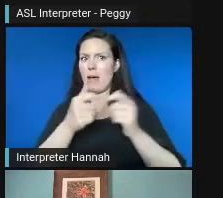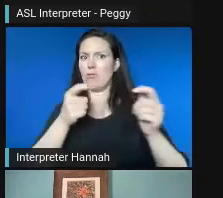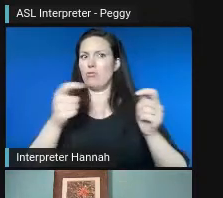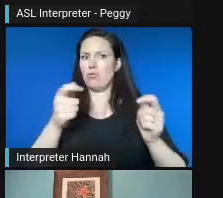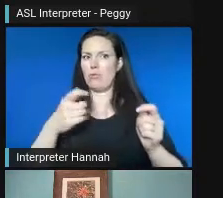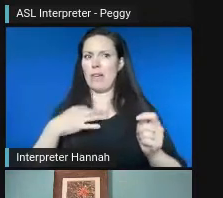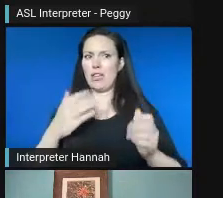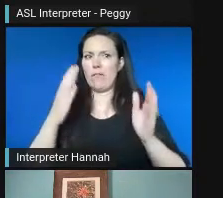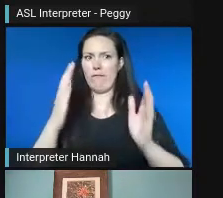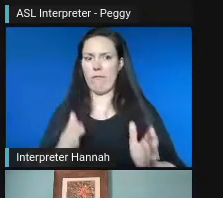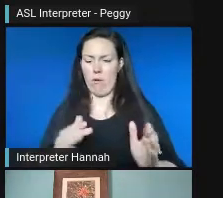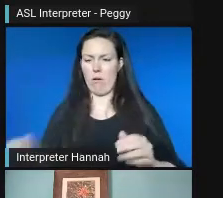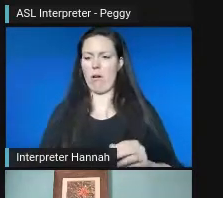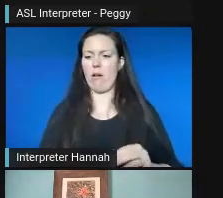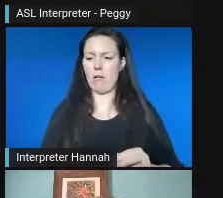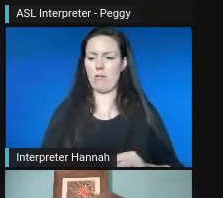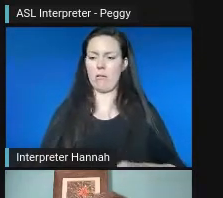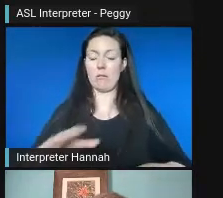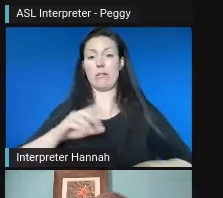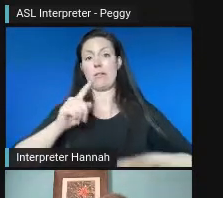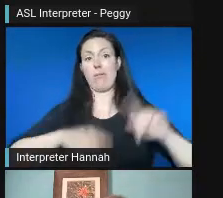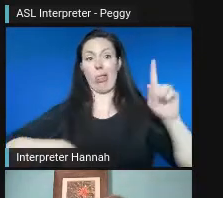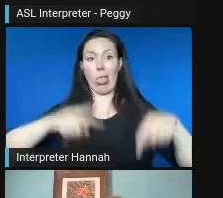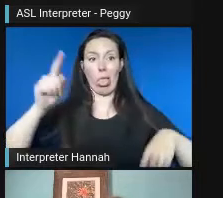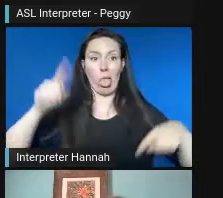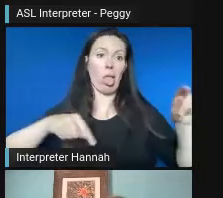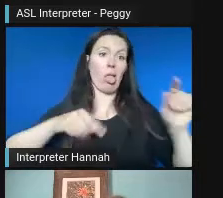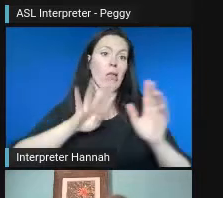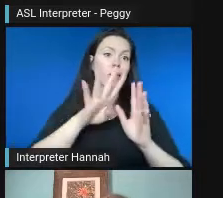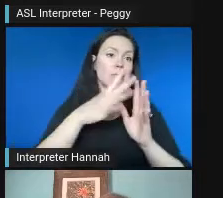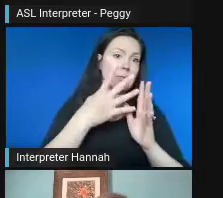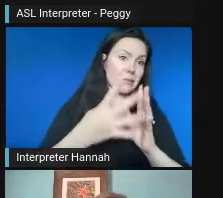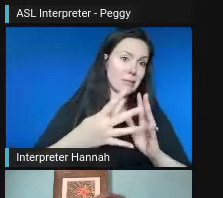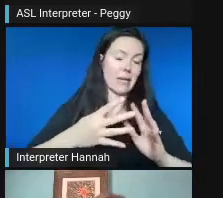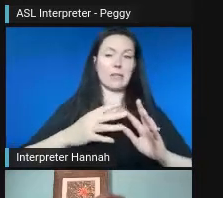what schedule they needed to be on to help with the painting, and some different things like that.